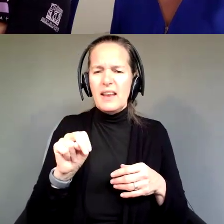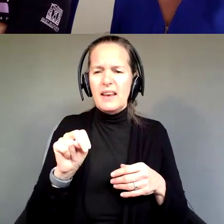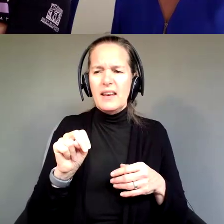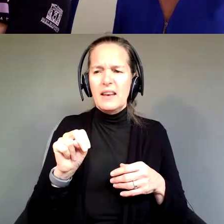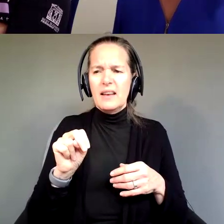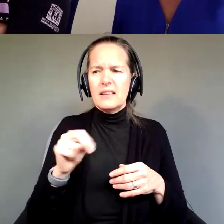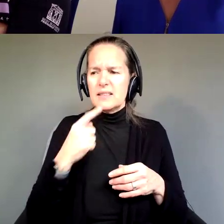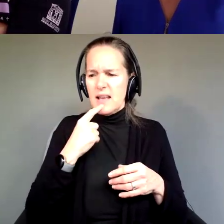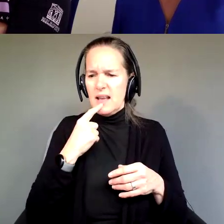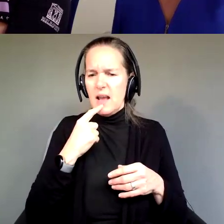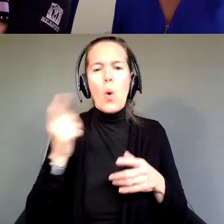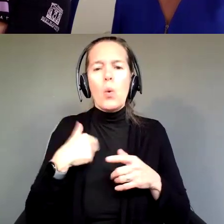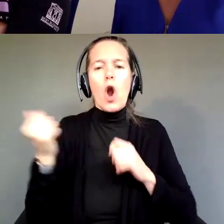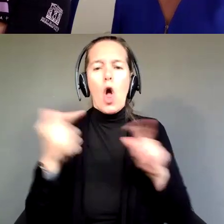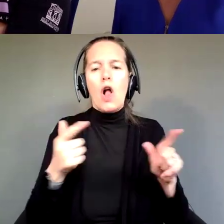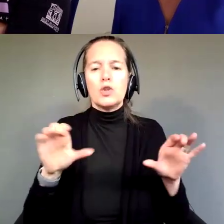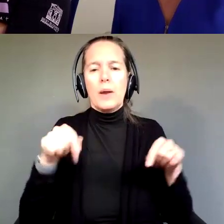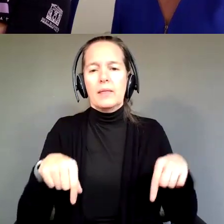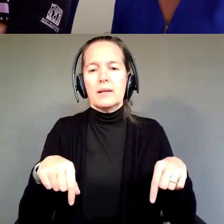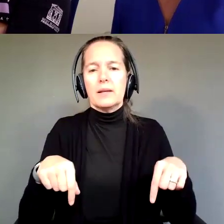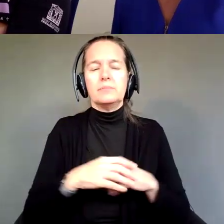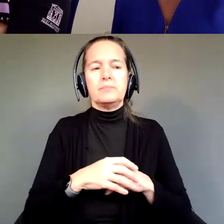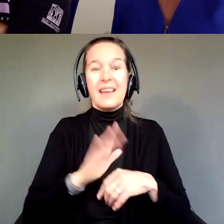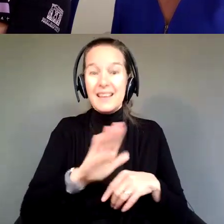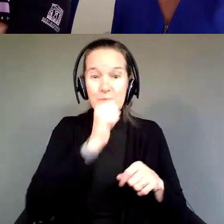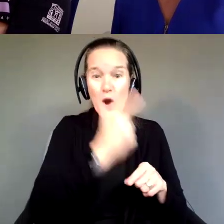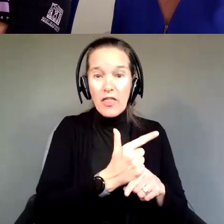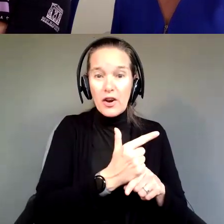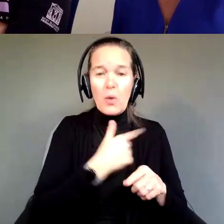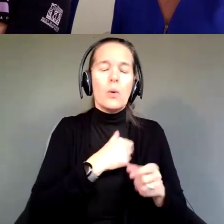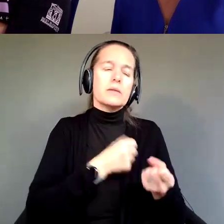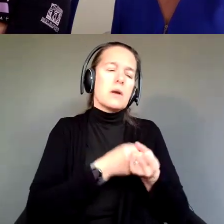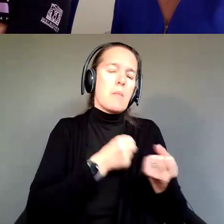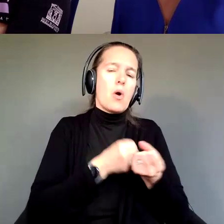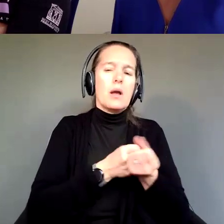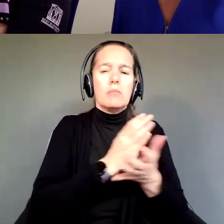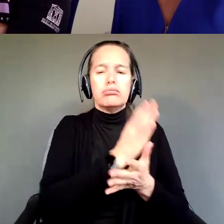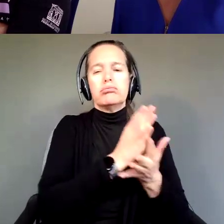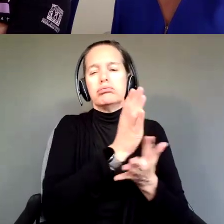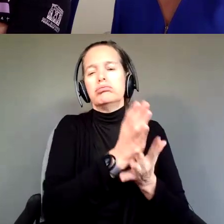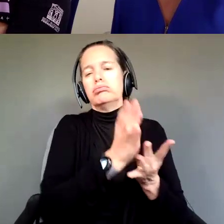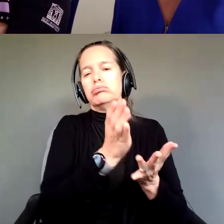We're all his brother, we've supported in a million different ways, but we didn't sit down and call it anything.